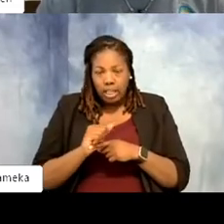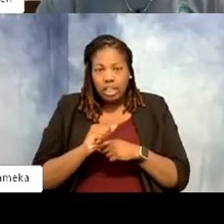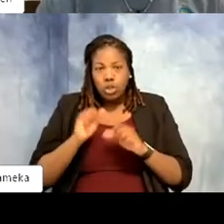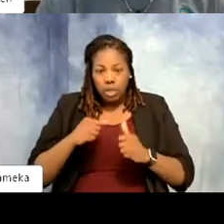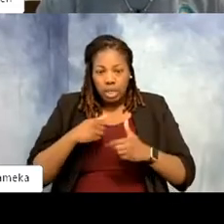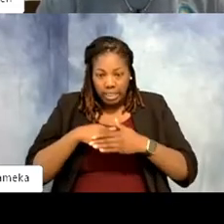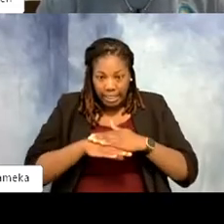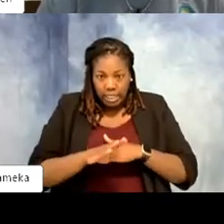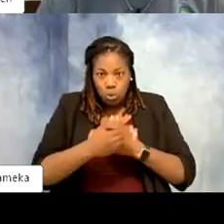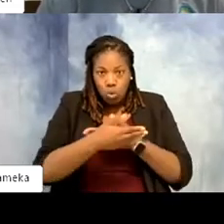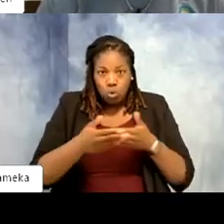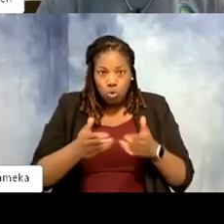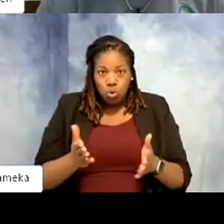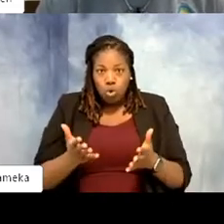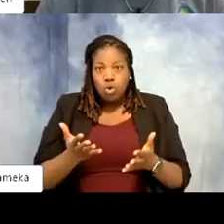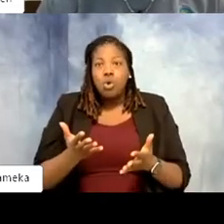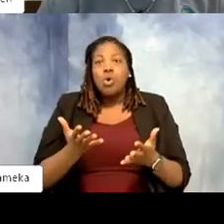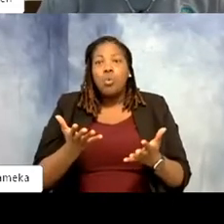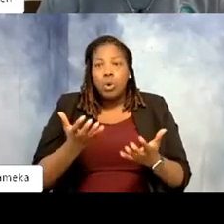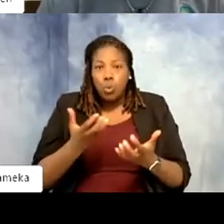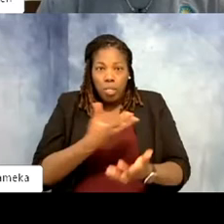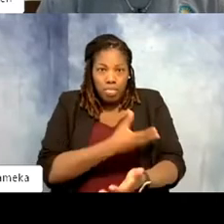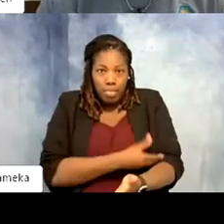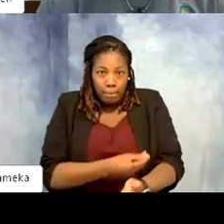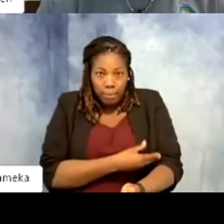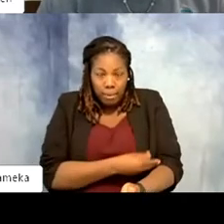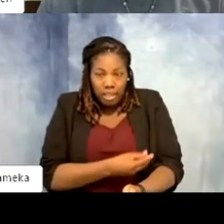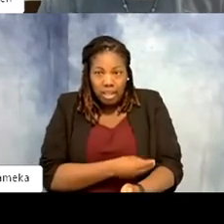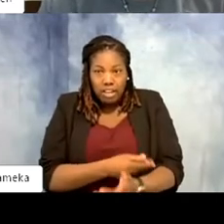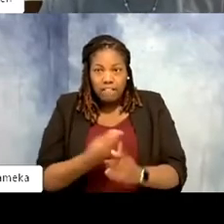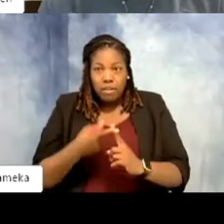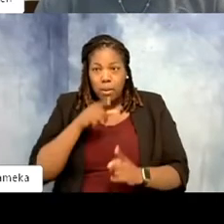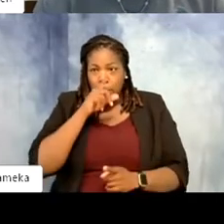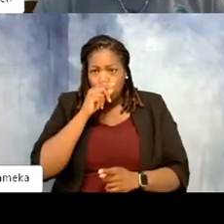want to get weight and we would like to get a blood draw. Blood draws from birds are really hard to do